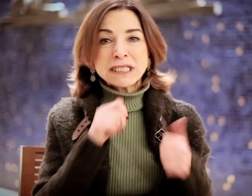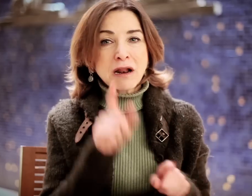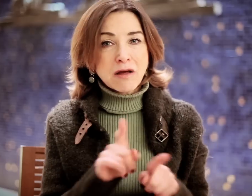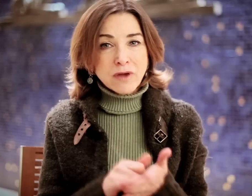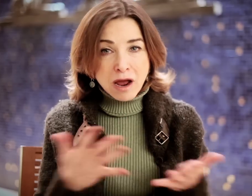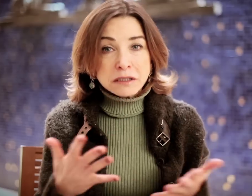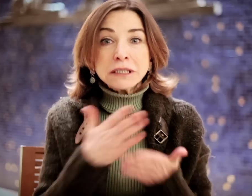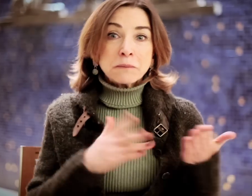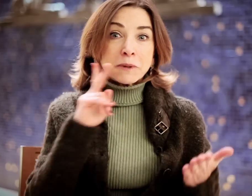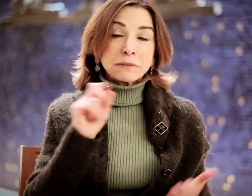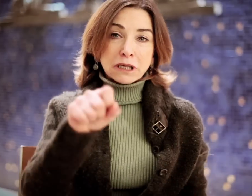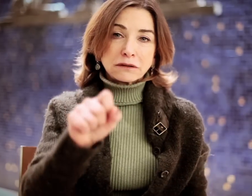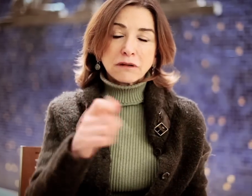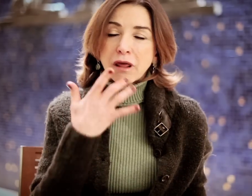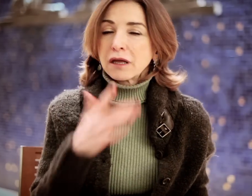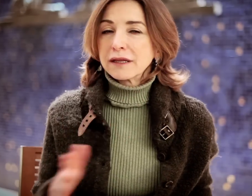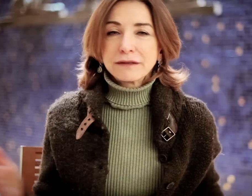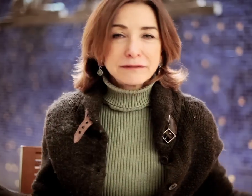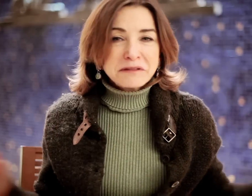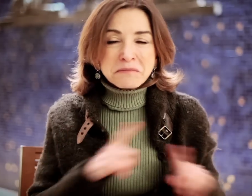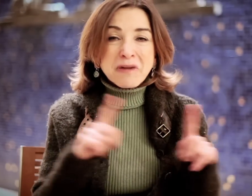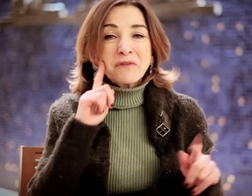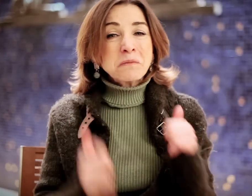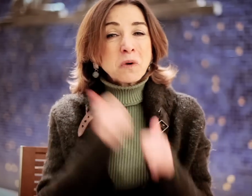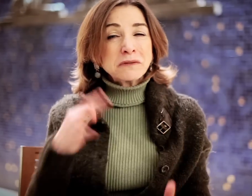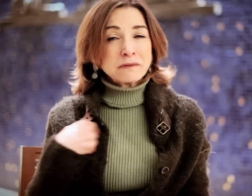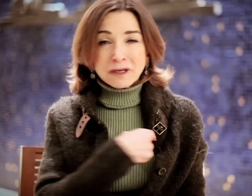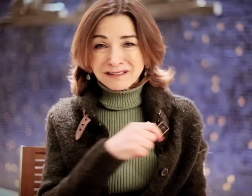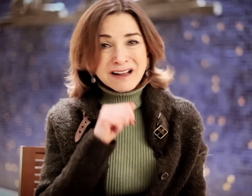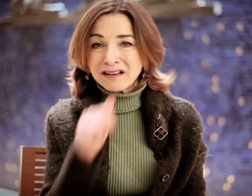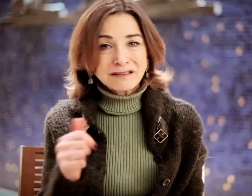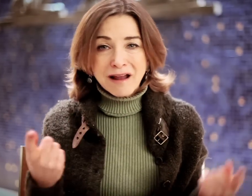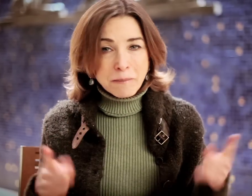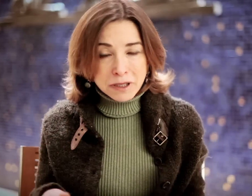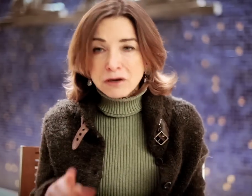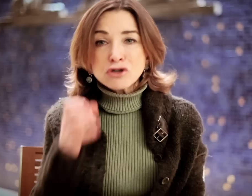Life isn't like that. Some people may be lucky, but for most of us, it doesn't happen.